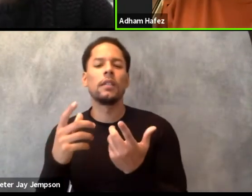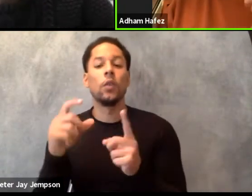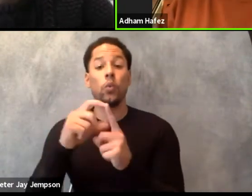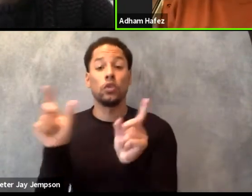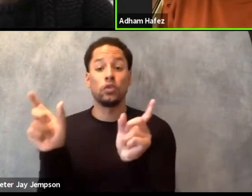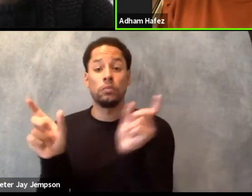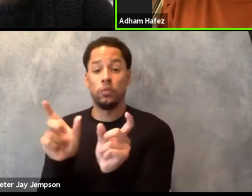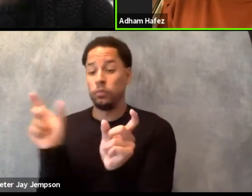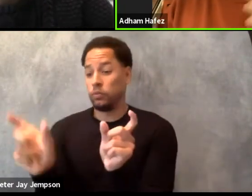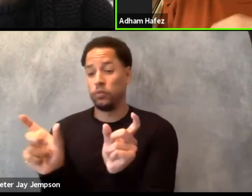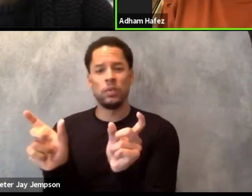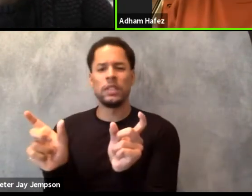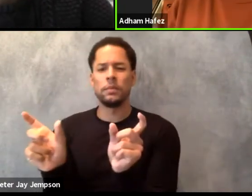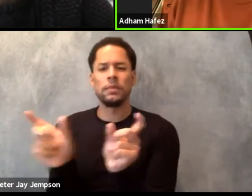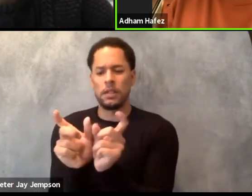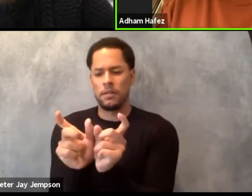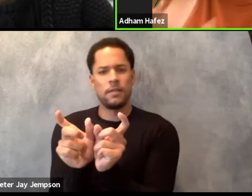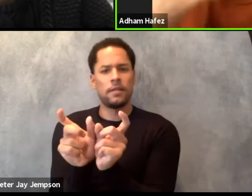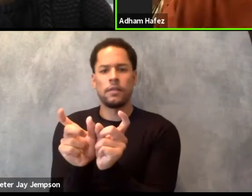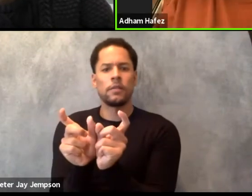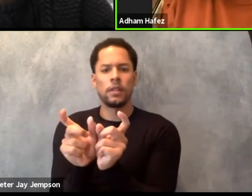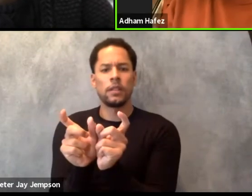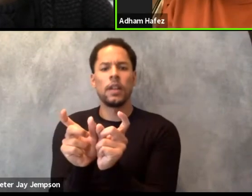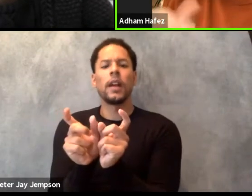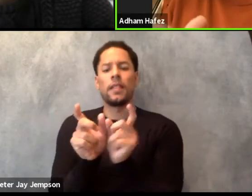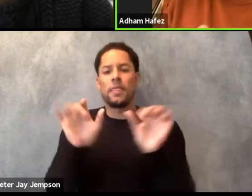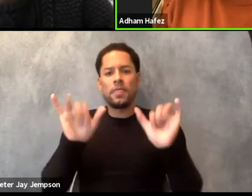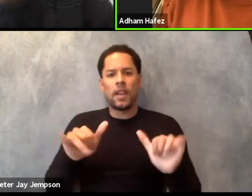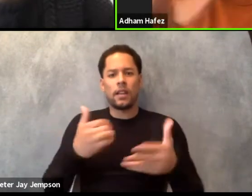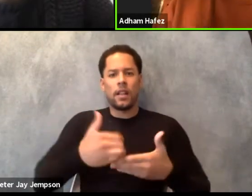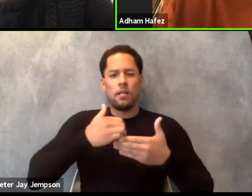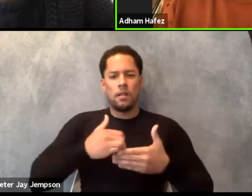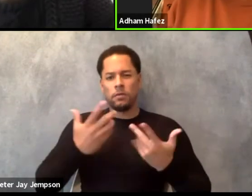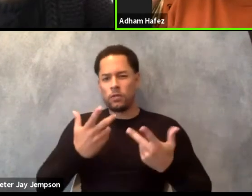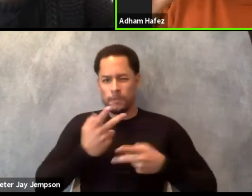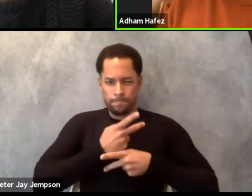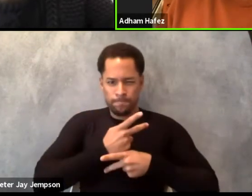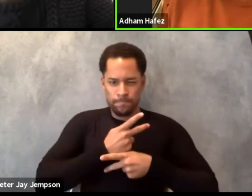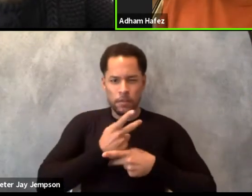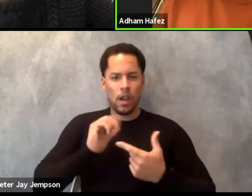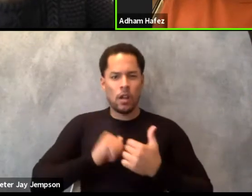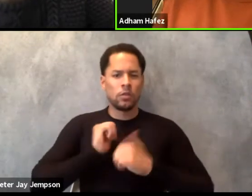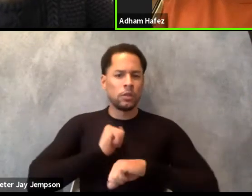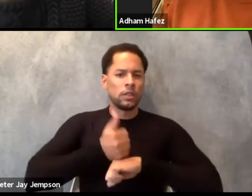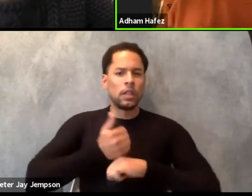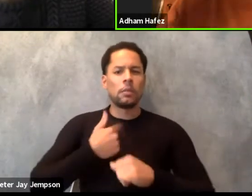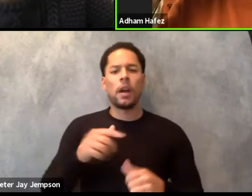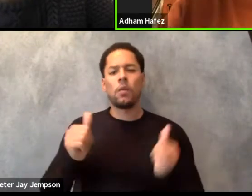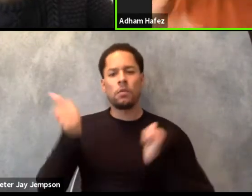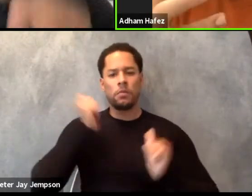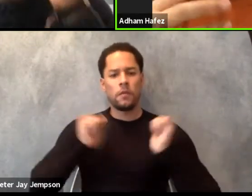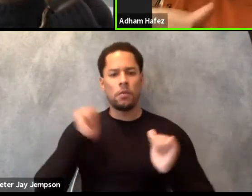and from there we start with dramaturgy. And so we started the performance thinking we are creating a work about Muslim immigrants